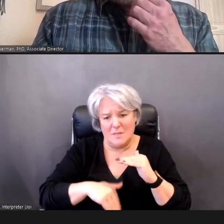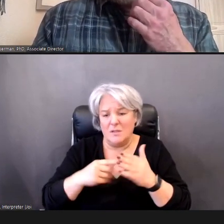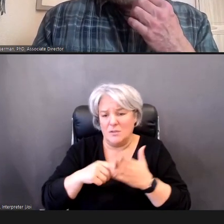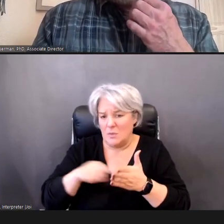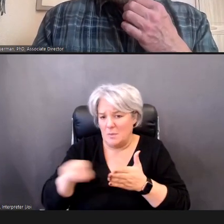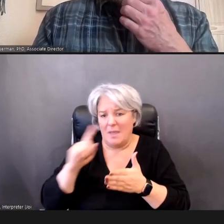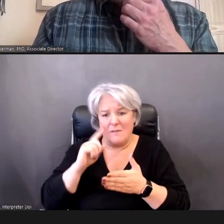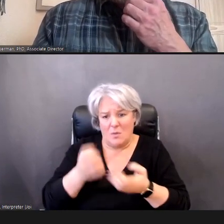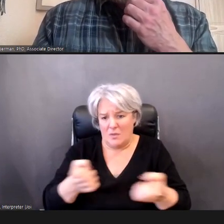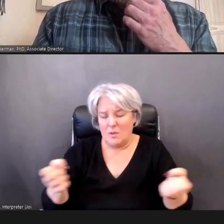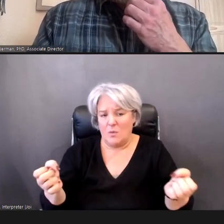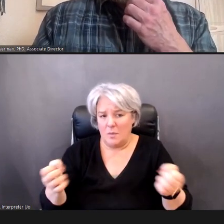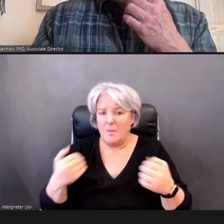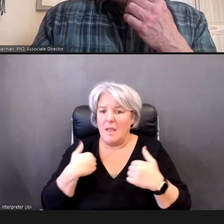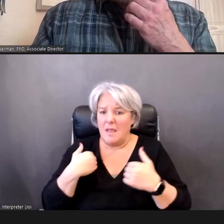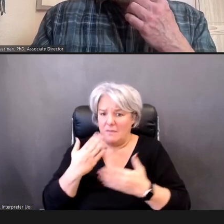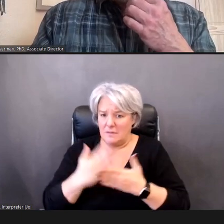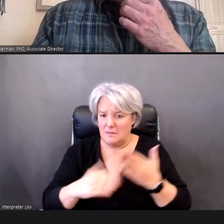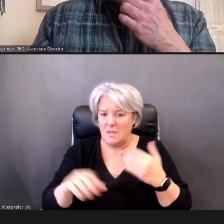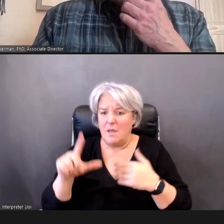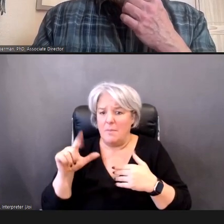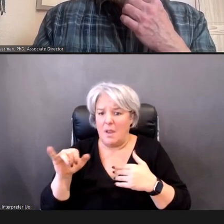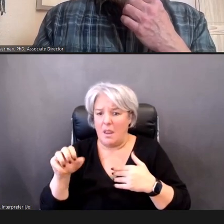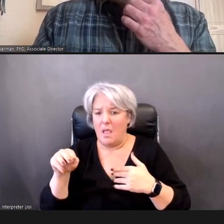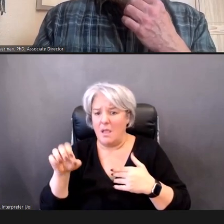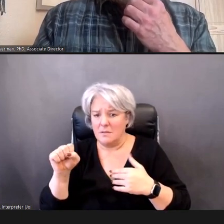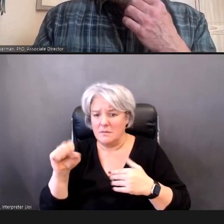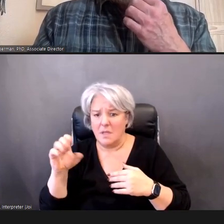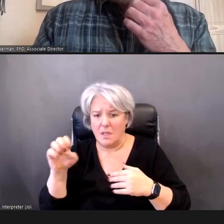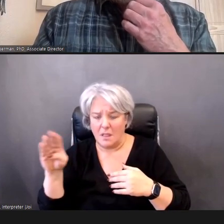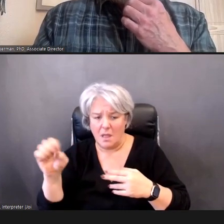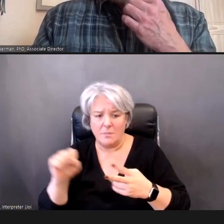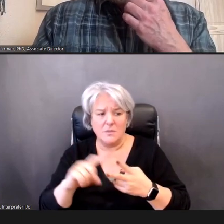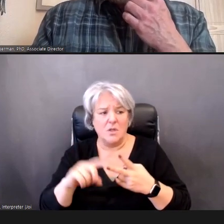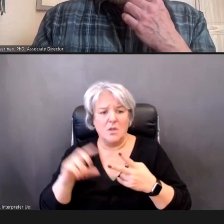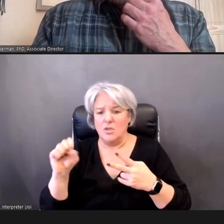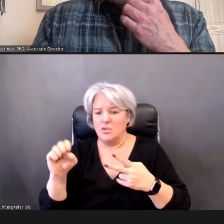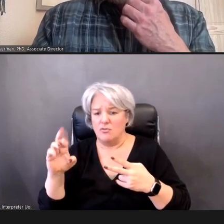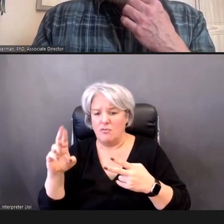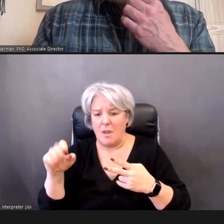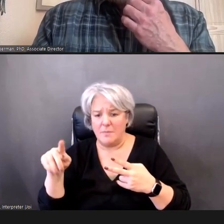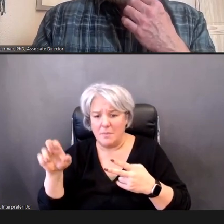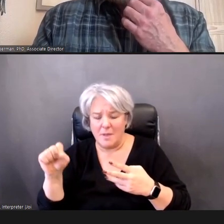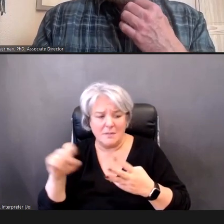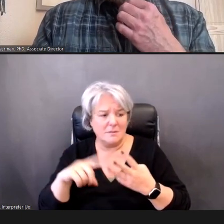We've had Lion's clubs, and sir Optimus, we have had some local